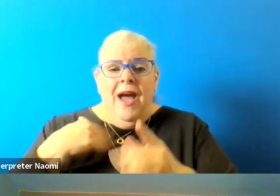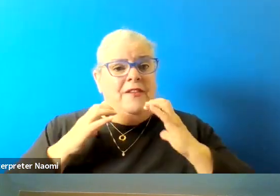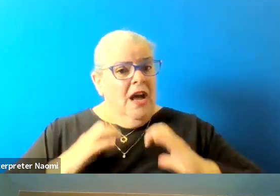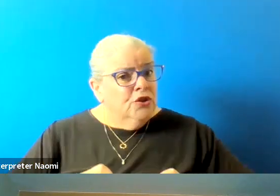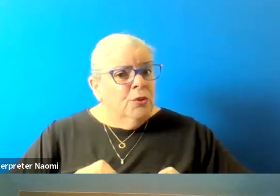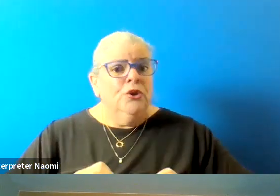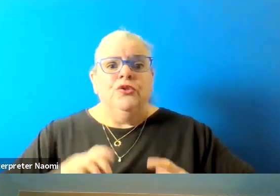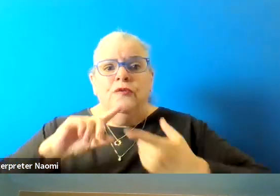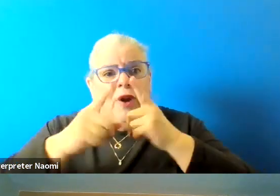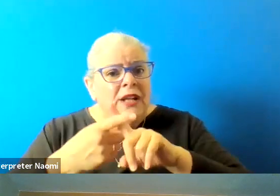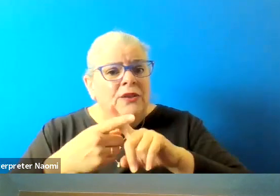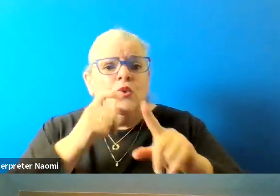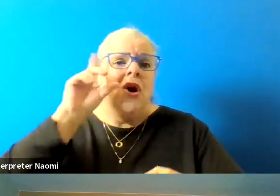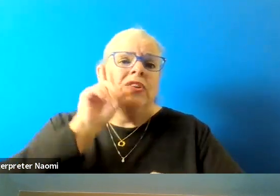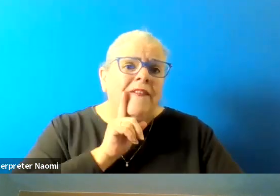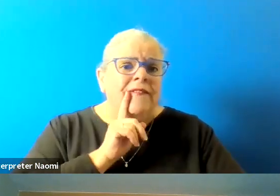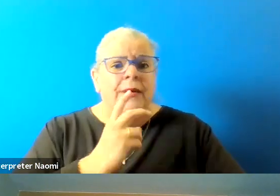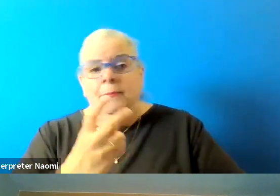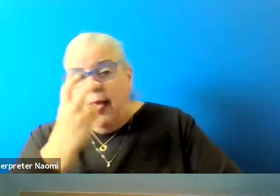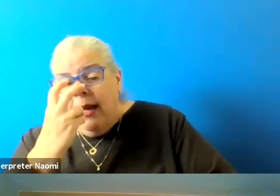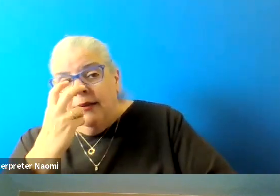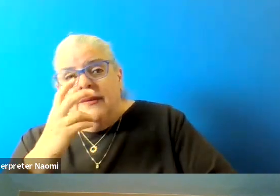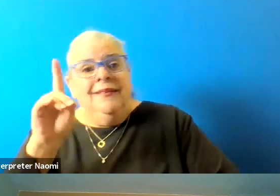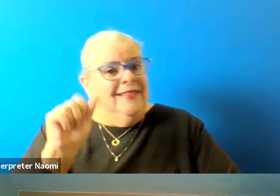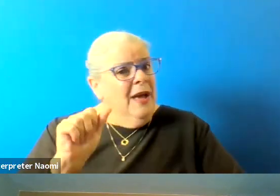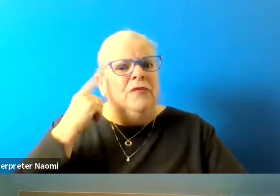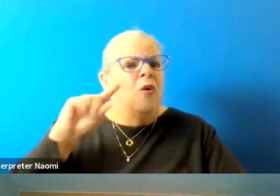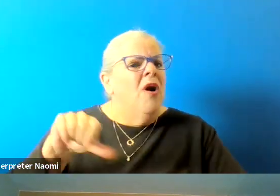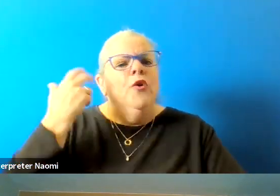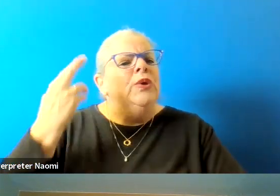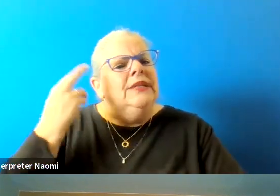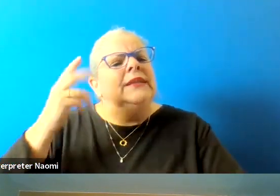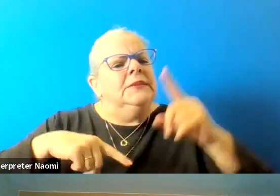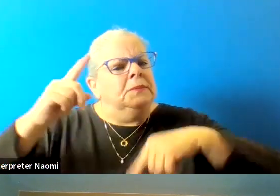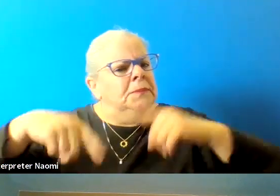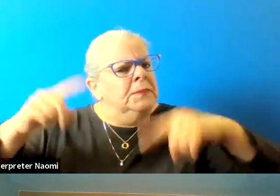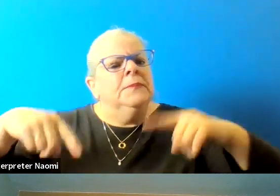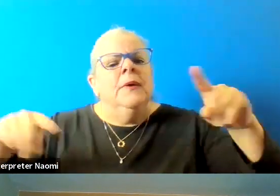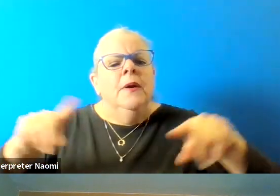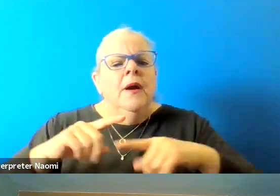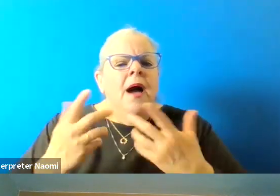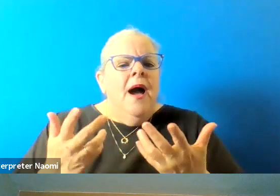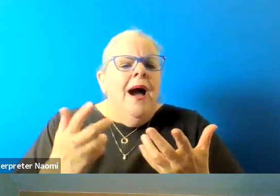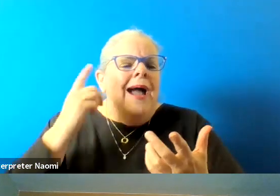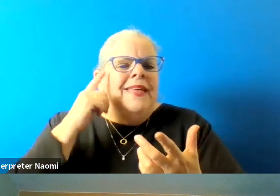that are deaf and blind, and disabled for other reasons. And so I think it allows you